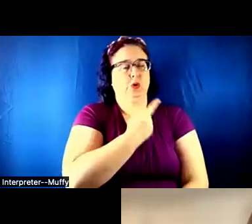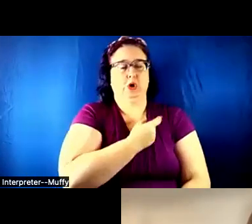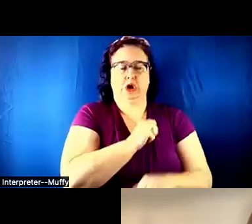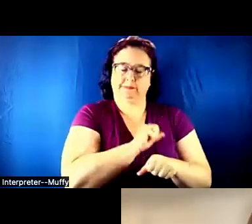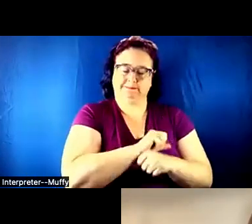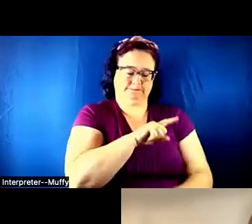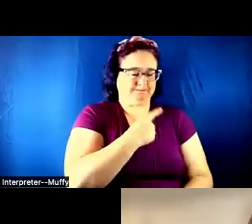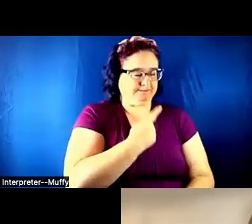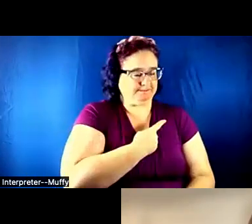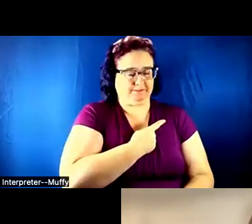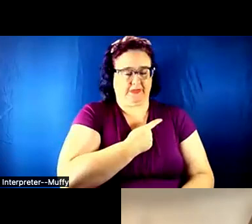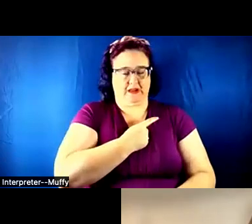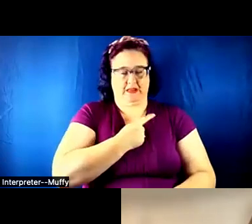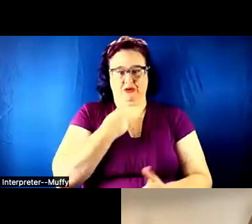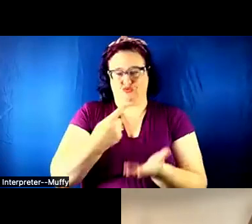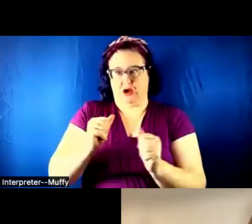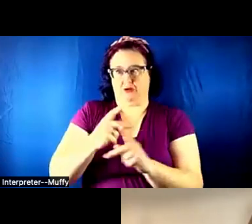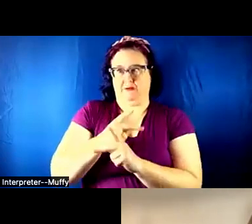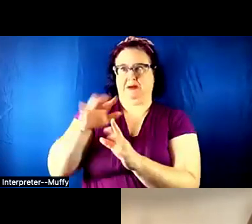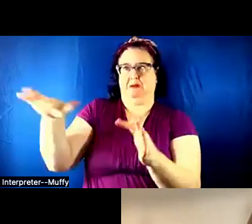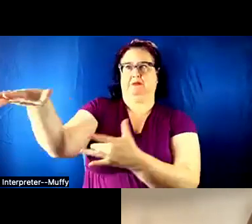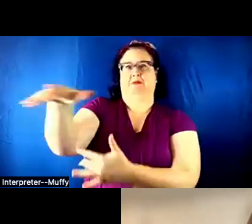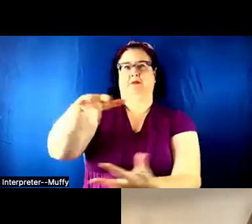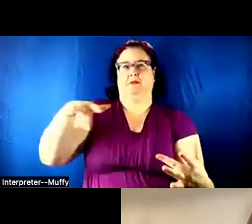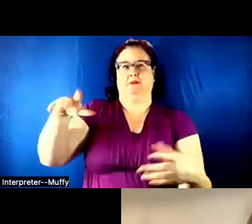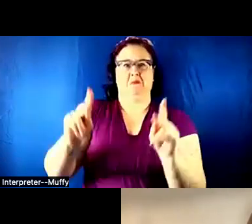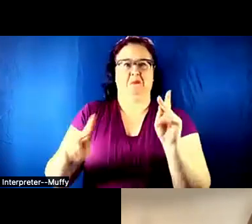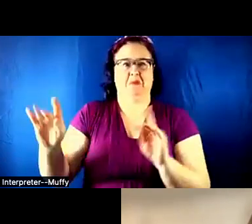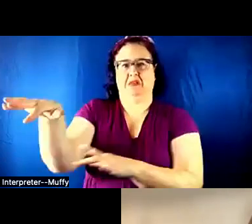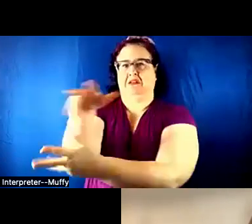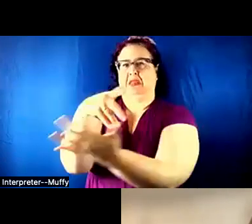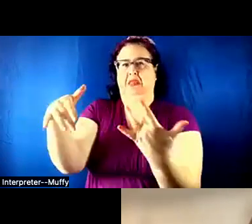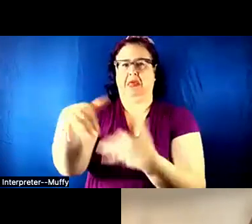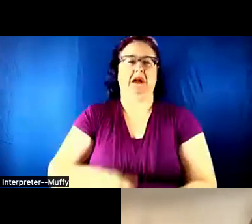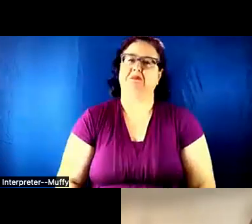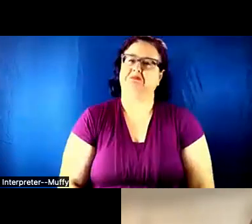that have to try to figure out someone else just because there is an interpersonal dynamics.